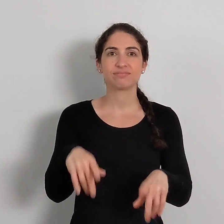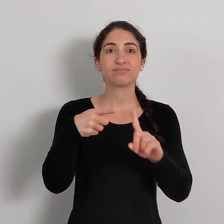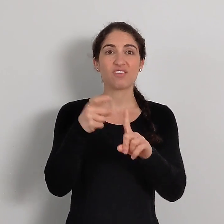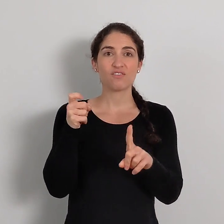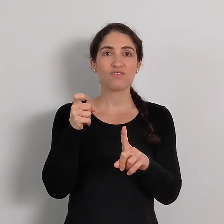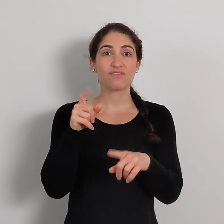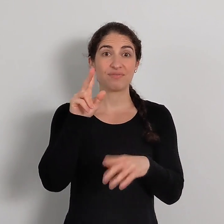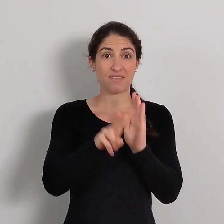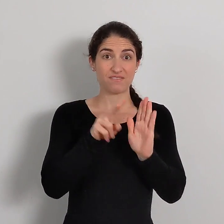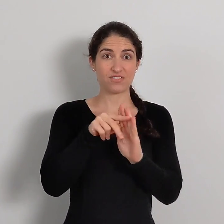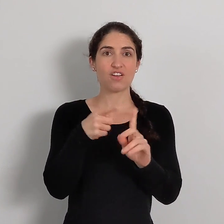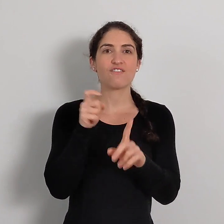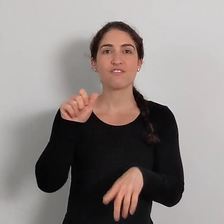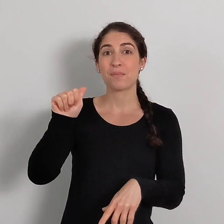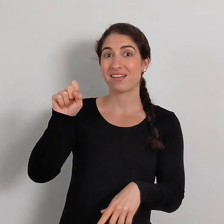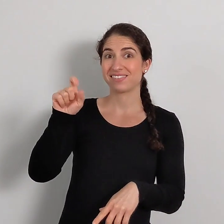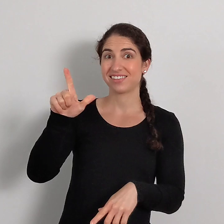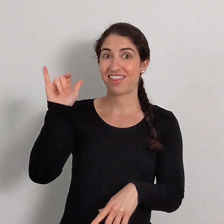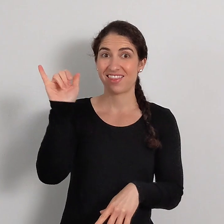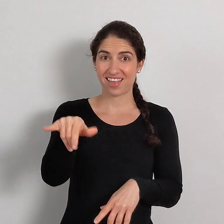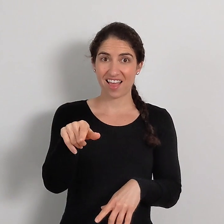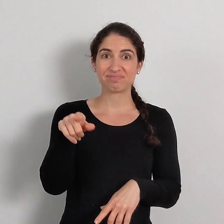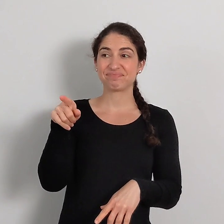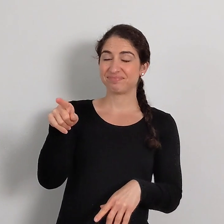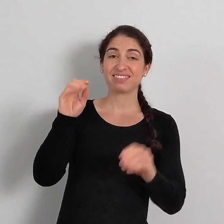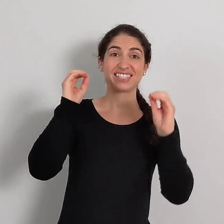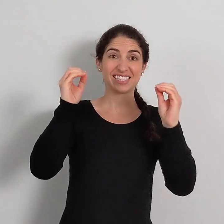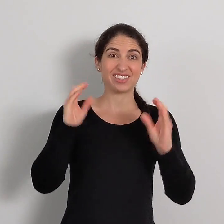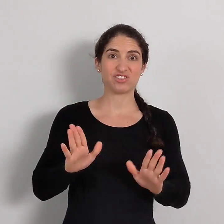It's from -- that video is from ASL THAT.